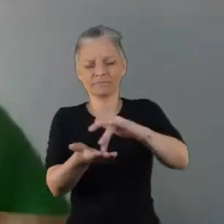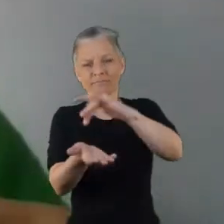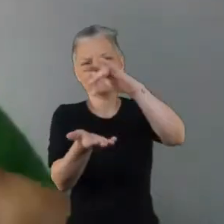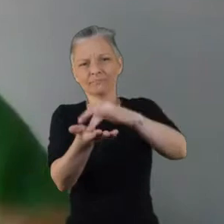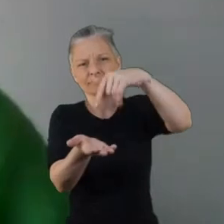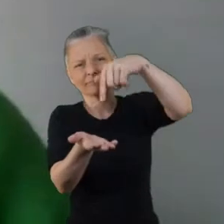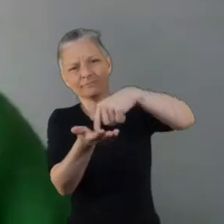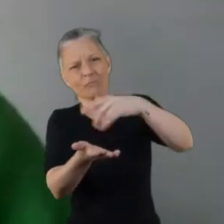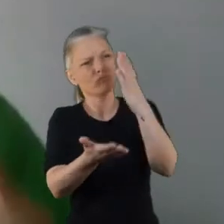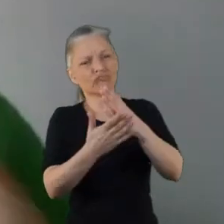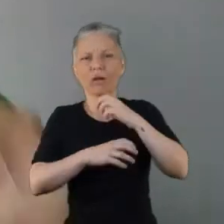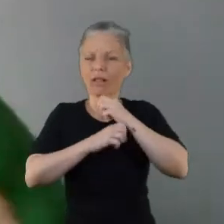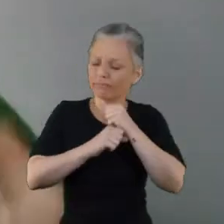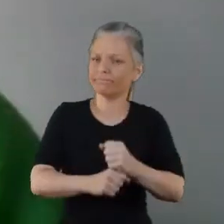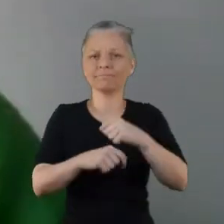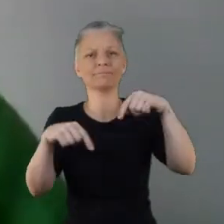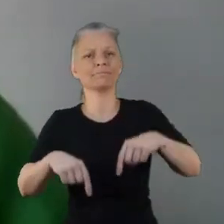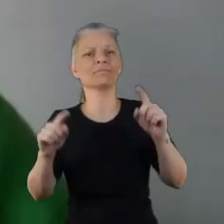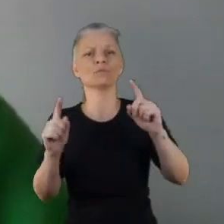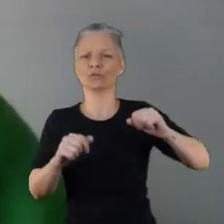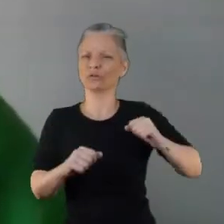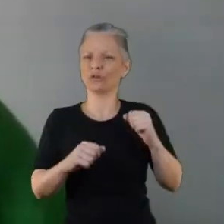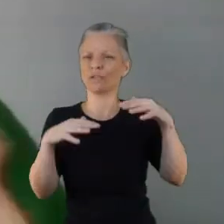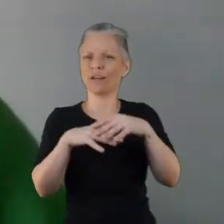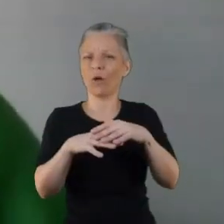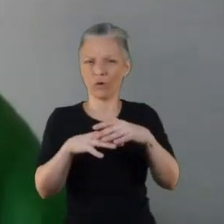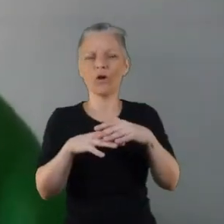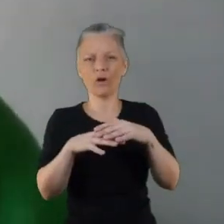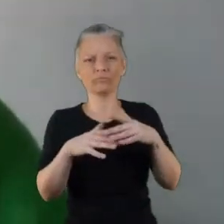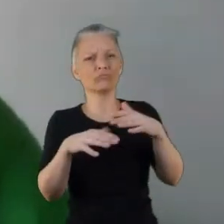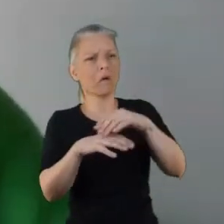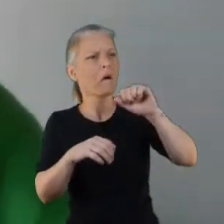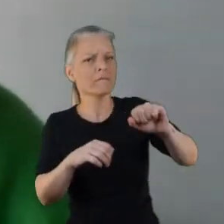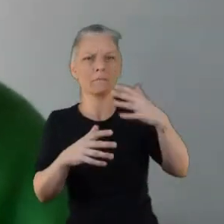and lived experience is truly central to our work and everything that we do.